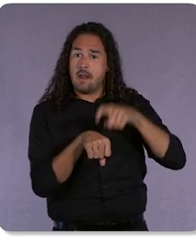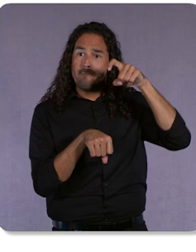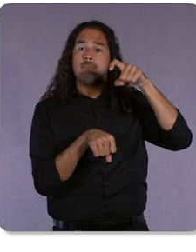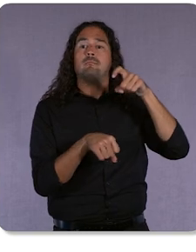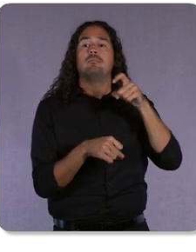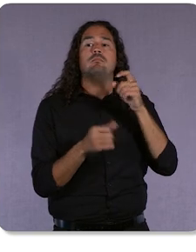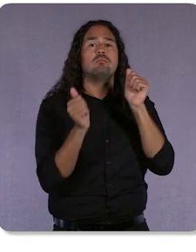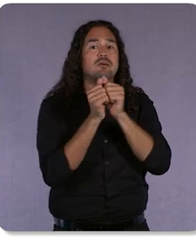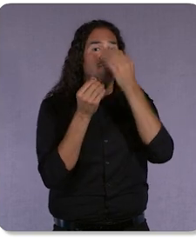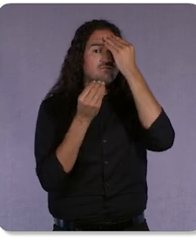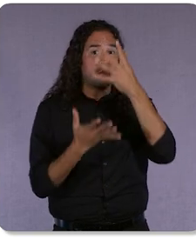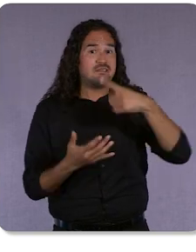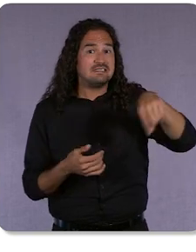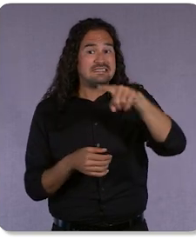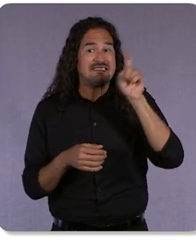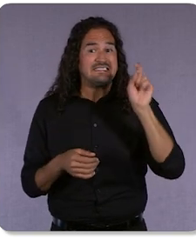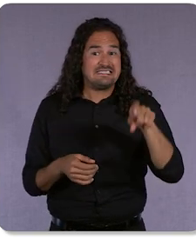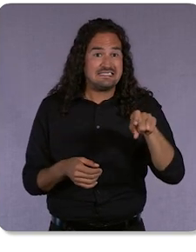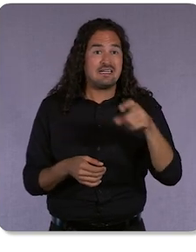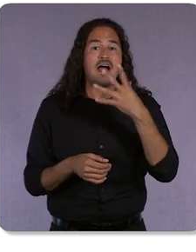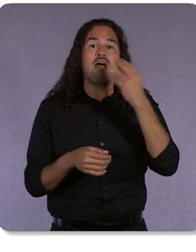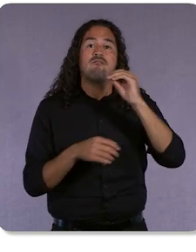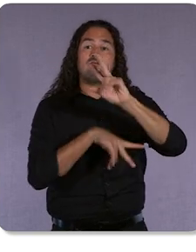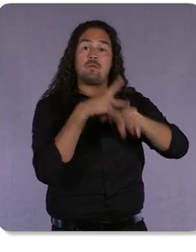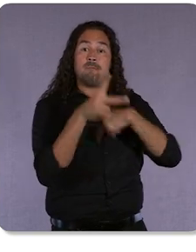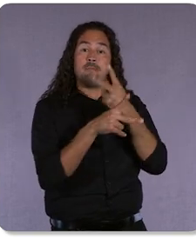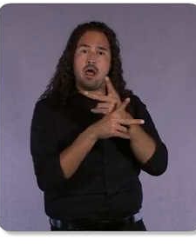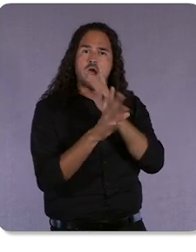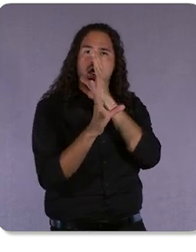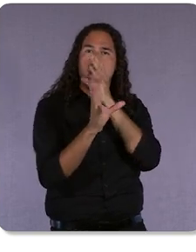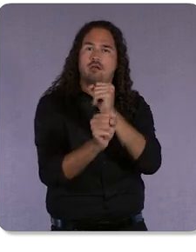and in a format that appeals to them. That’s a lot to get right.